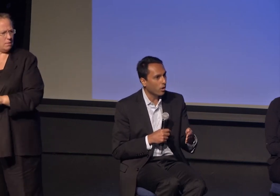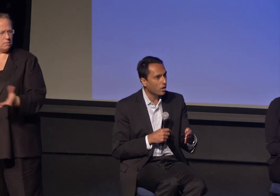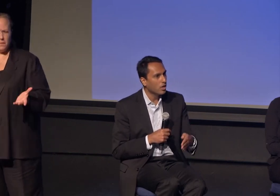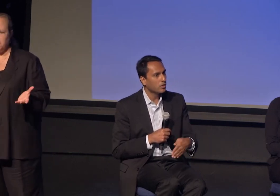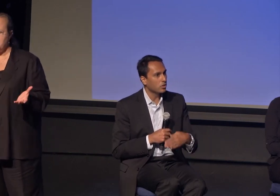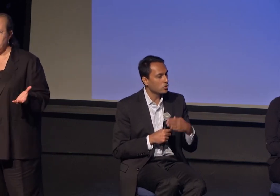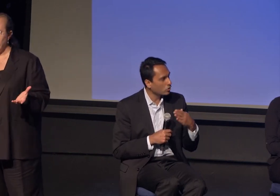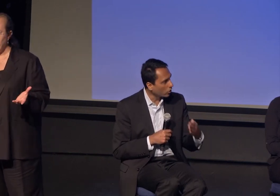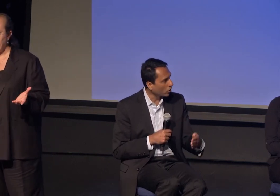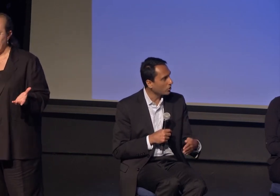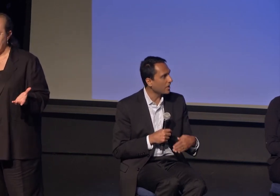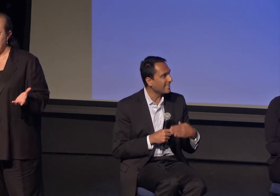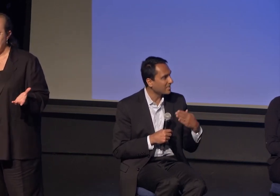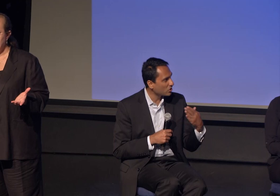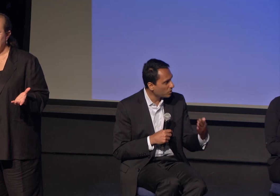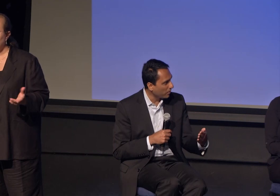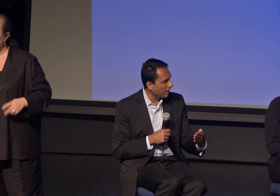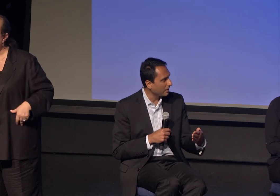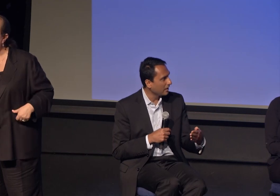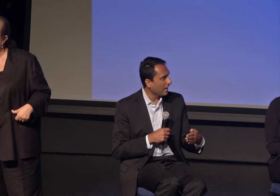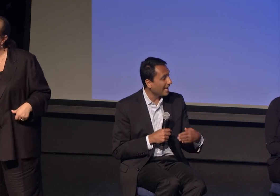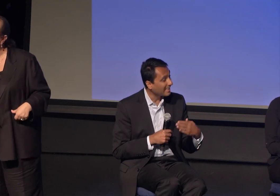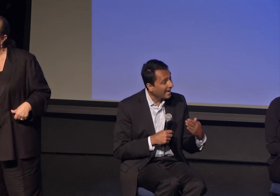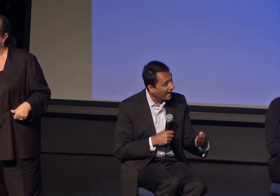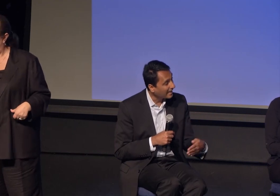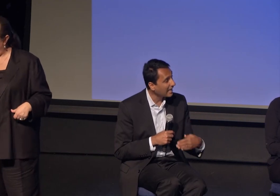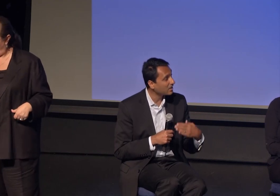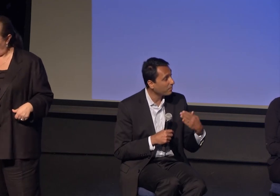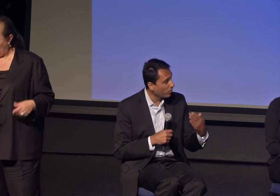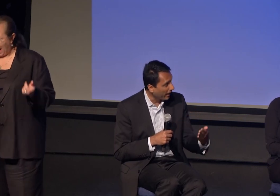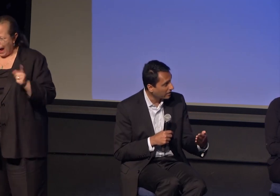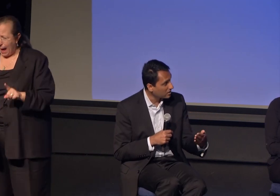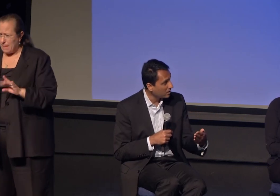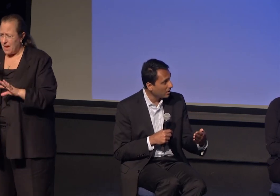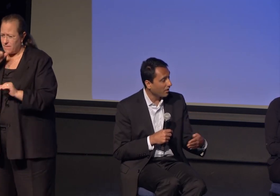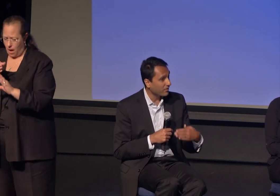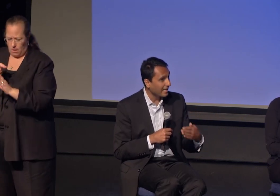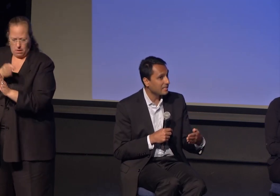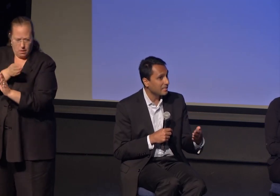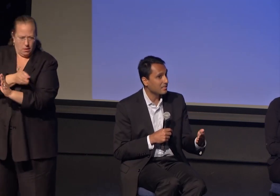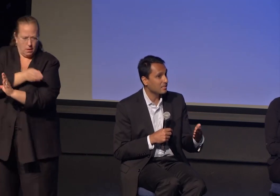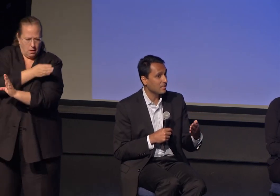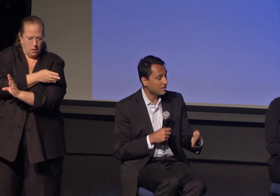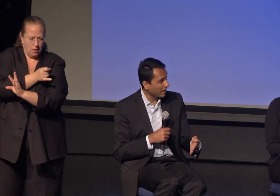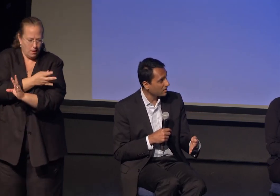and the spit and the hate and the bricks of 1966,